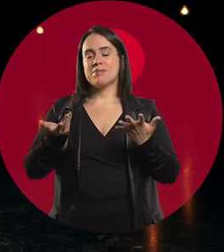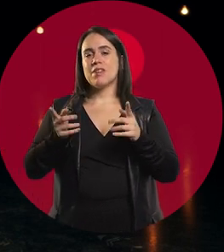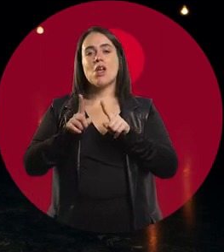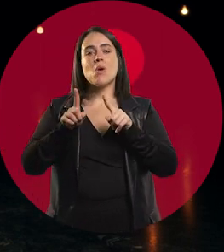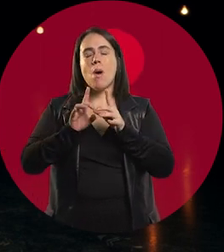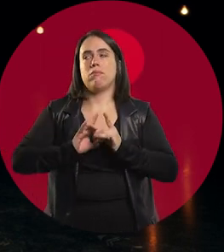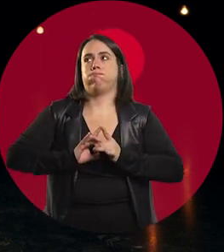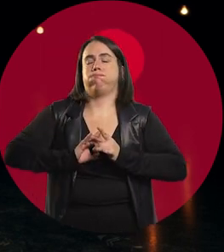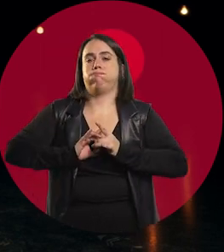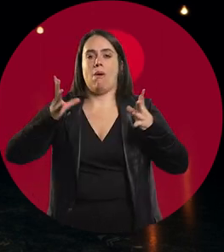utter liberation.